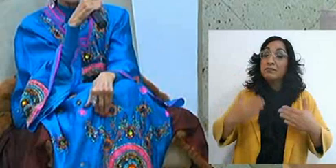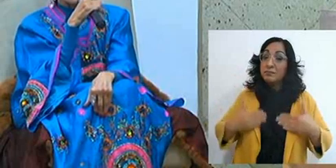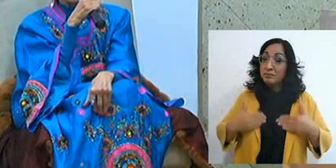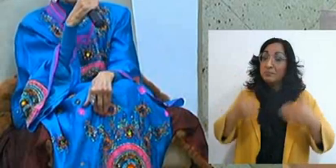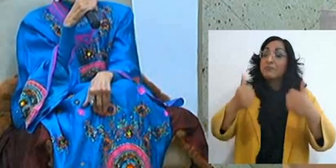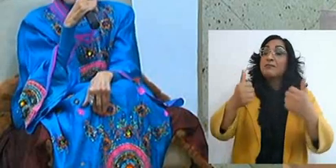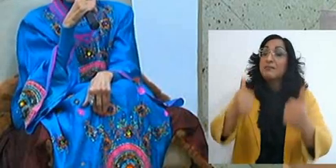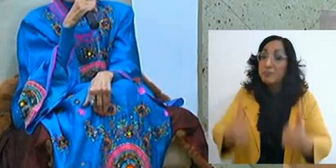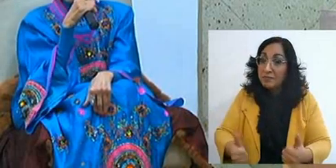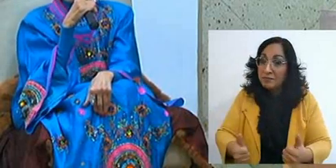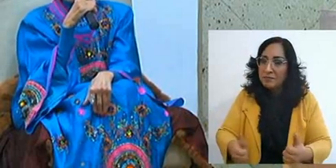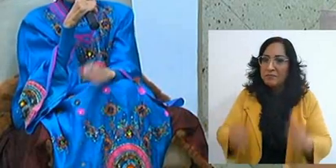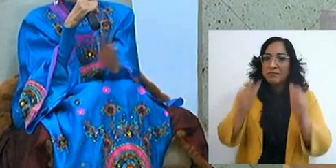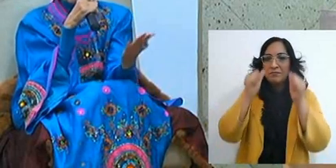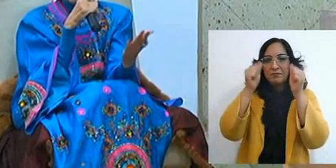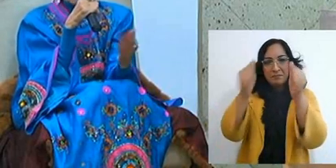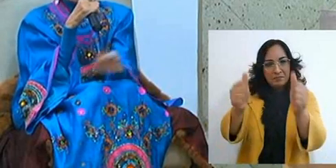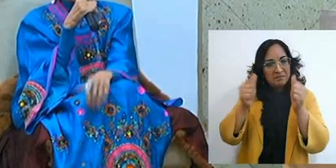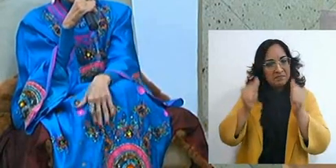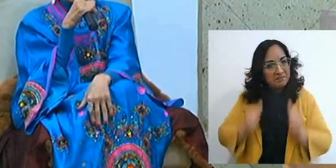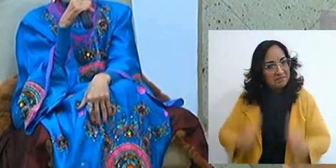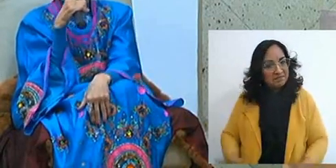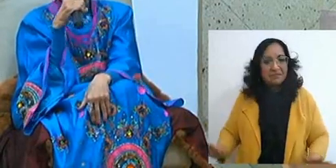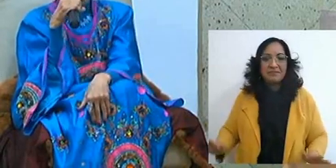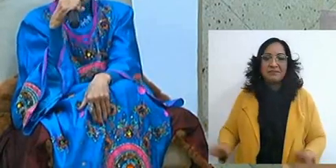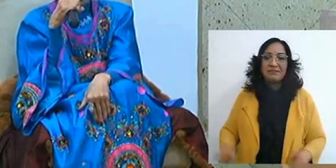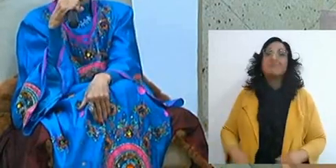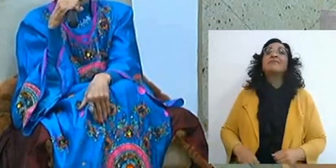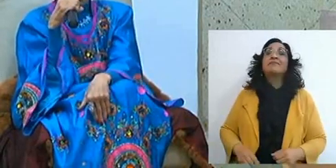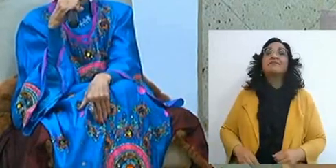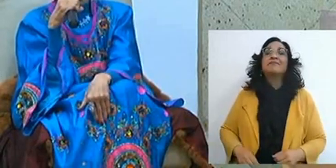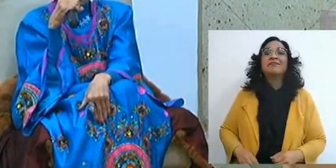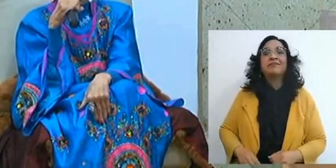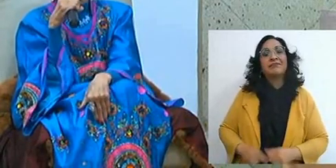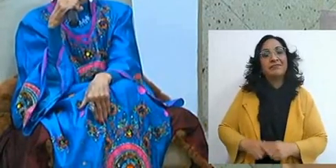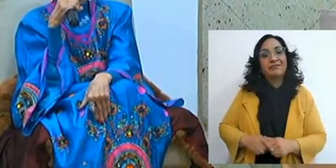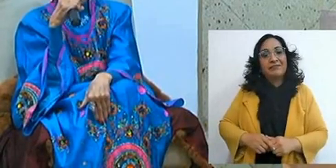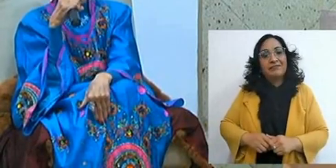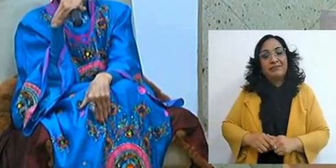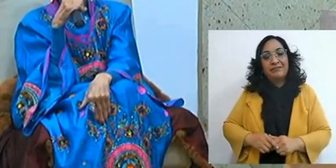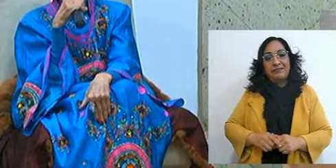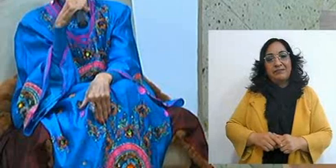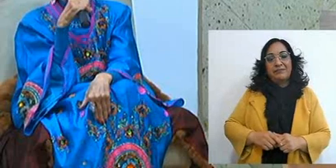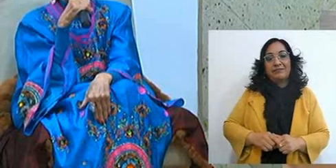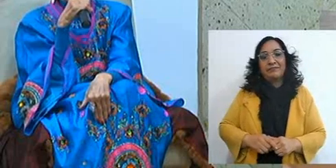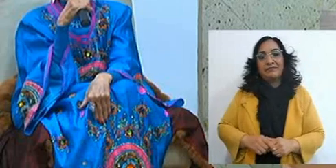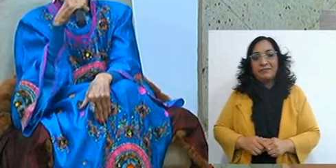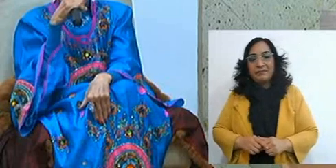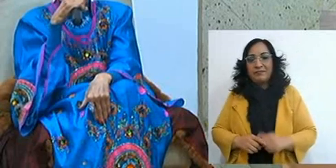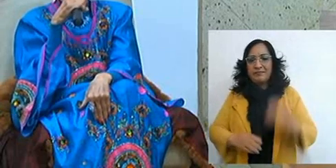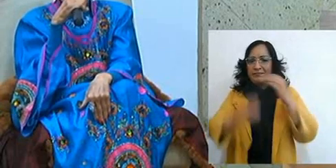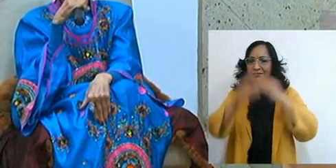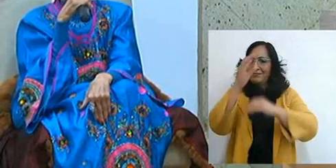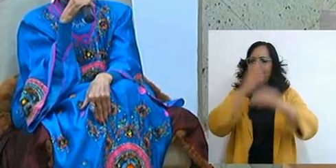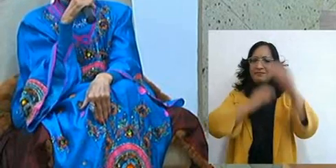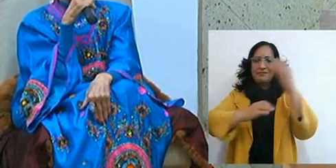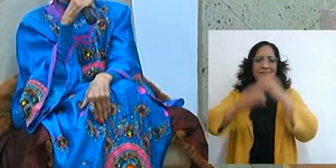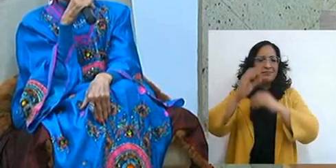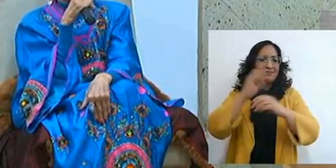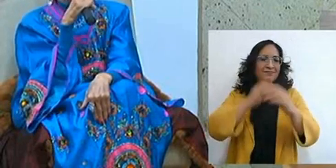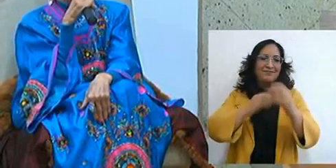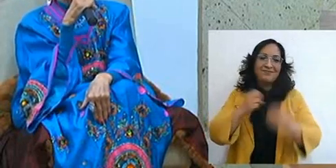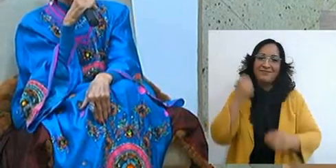so I really like this song to close, I don't know how it starts, but the part is,